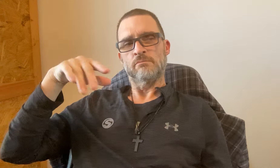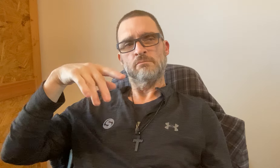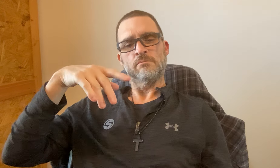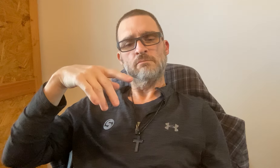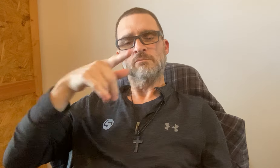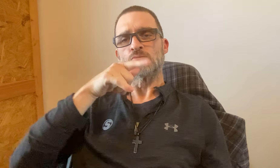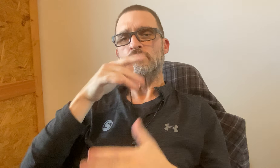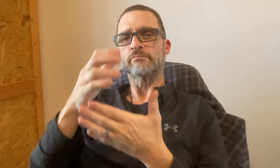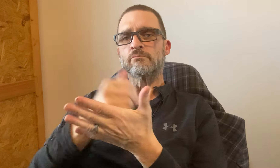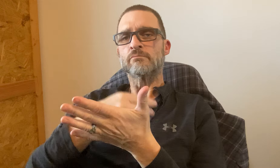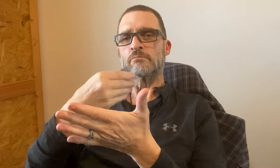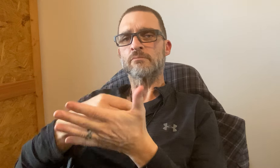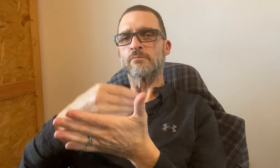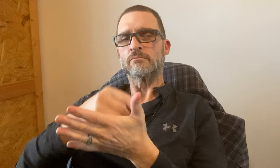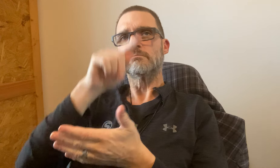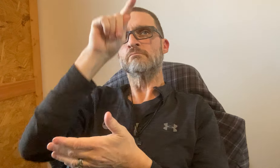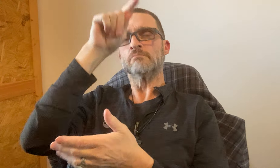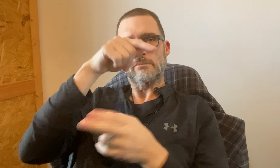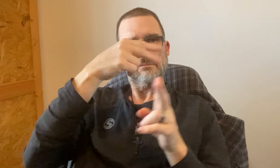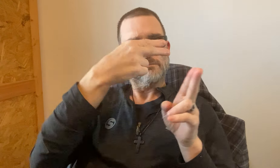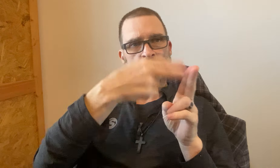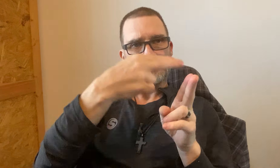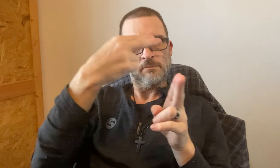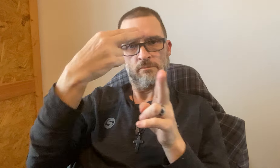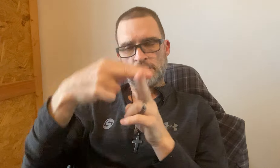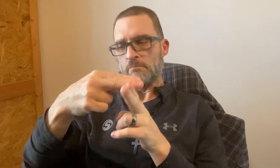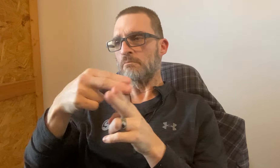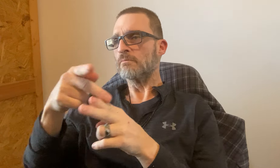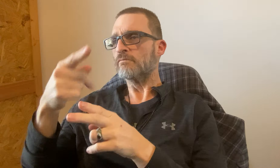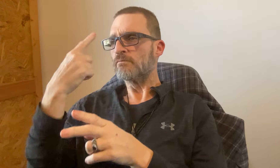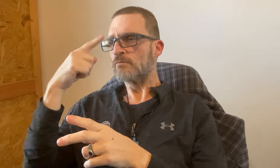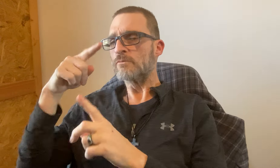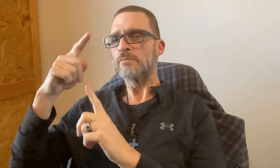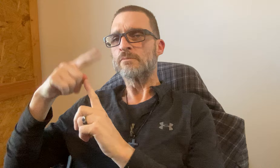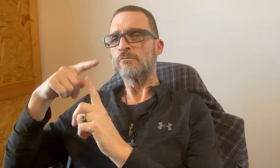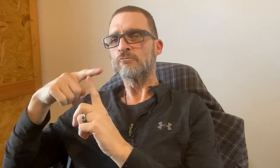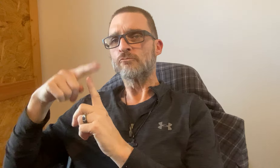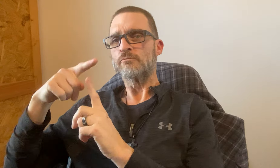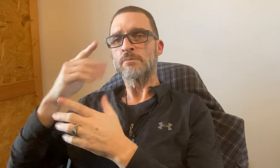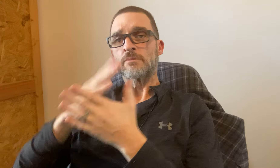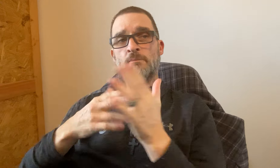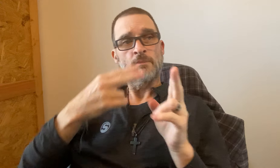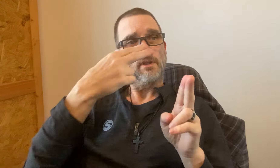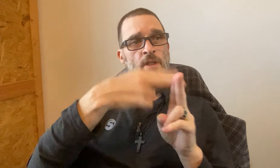That way whoever collects the money sees all the names and what for -- seeing it's for T-shirt